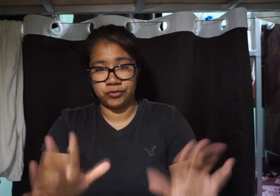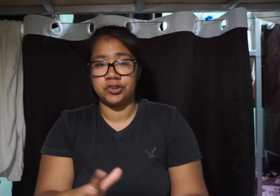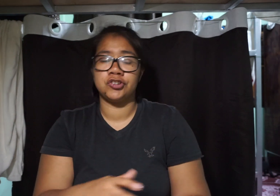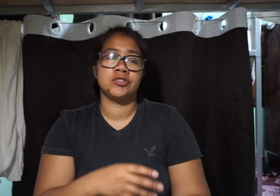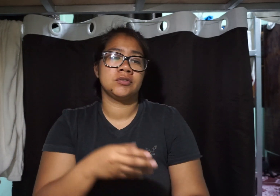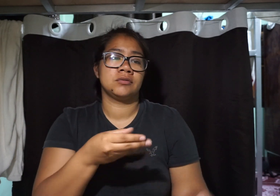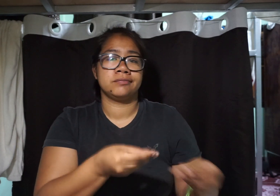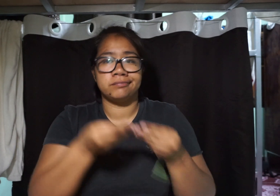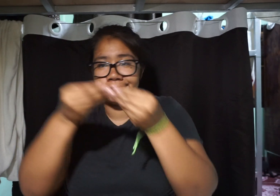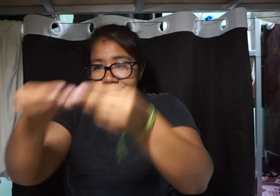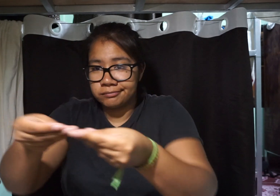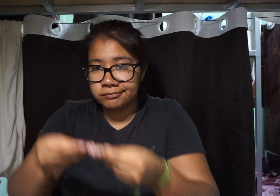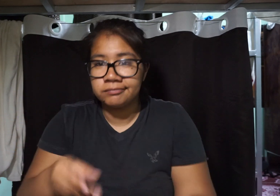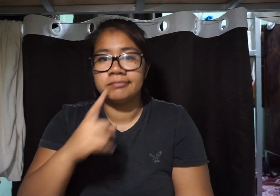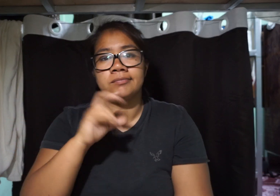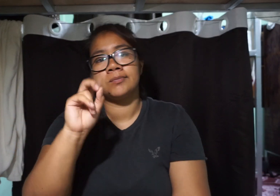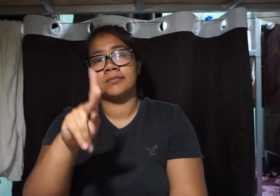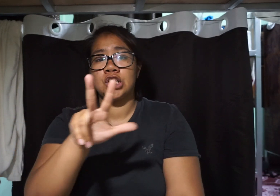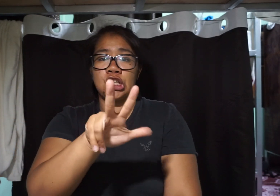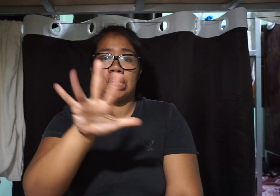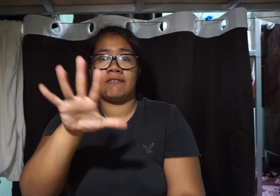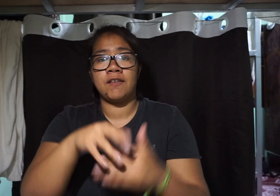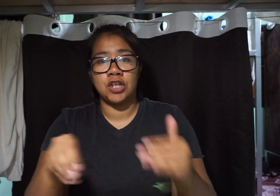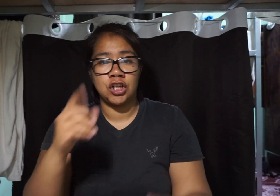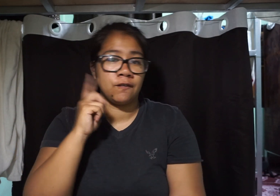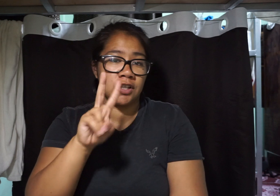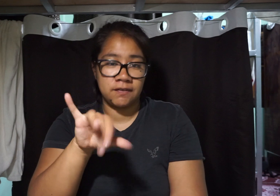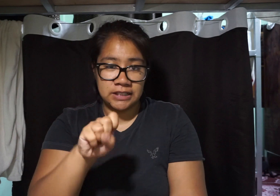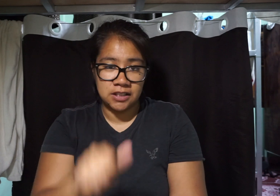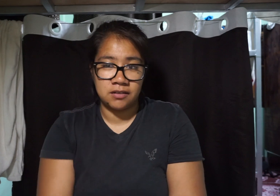I gave them the forms and passport They said ok, it's $35 for a visa